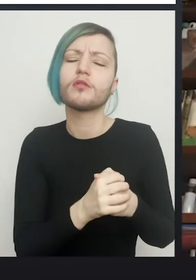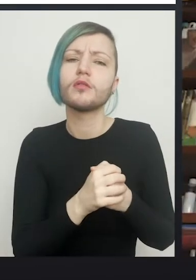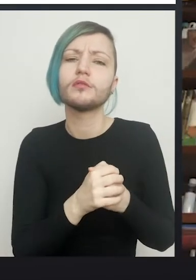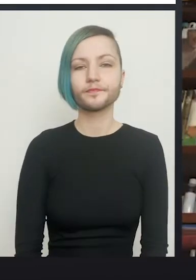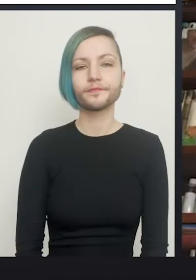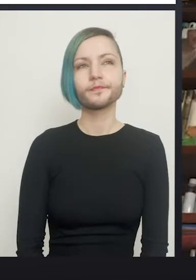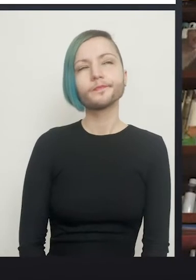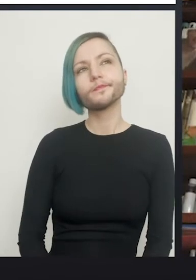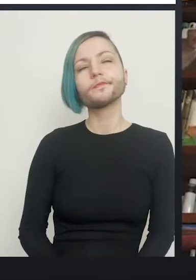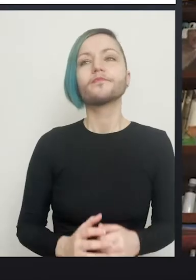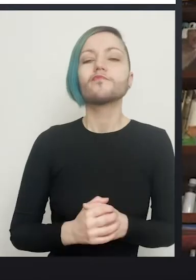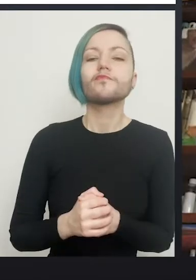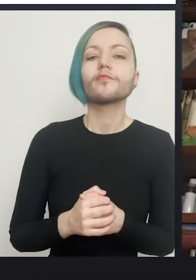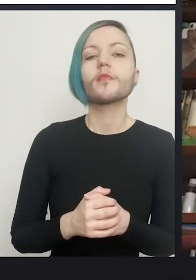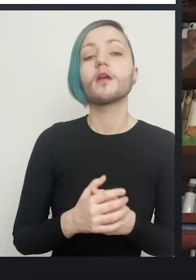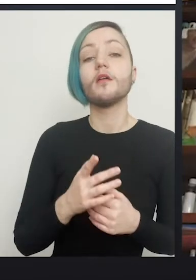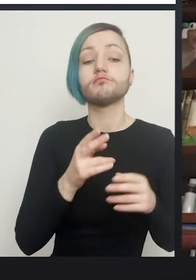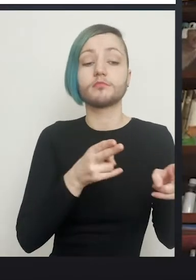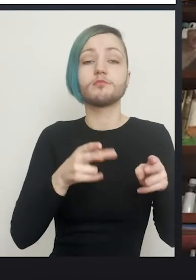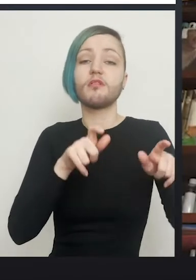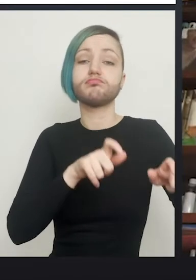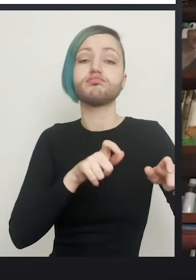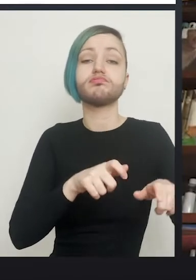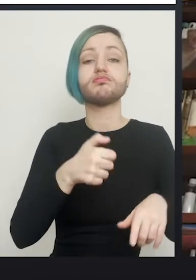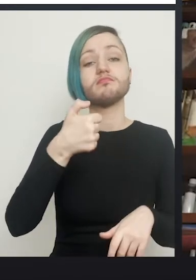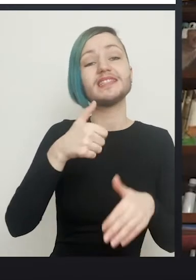They'll be in hospital for another 6 days at the moment.